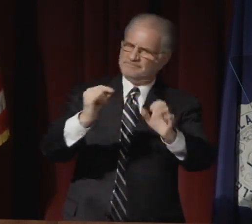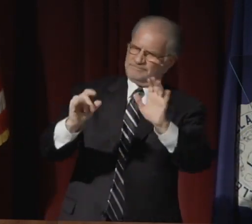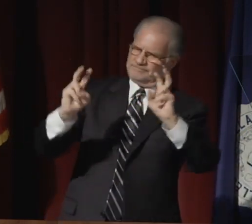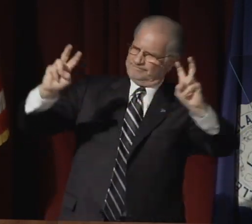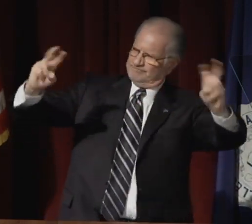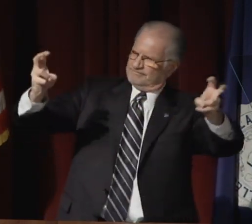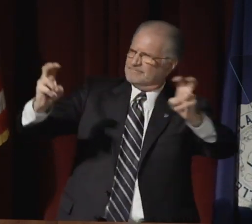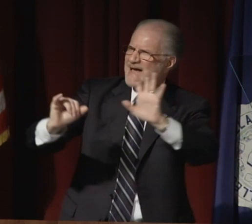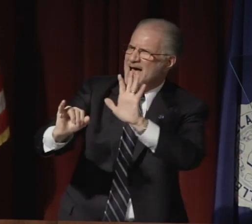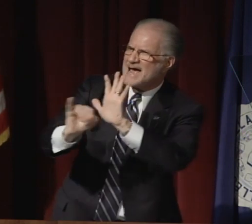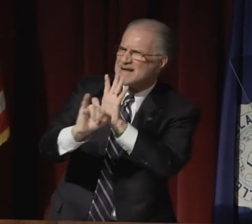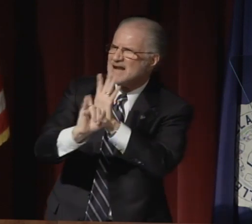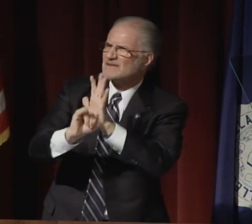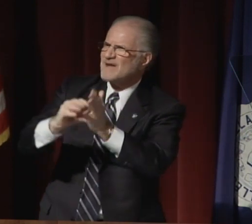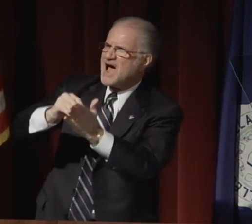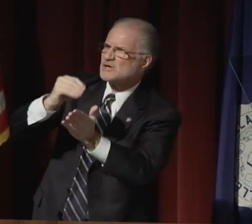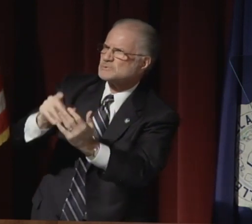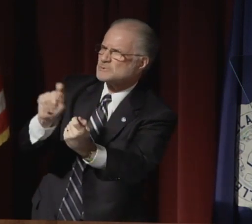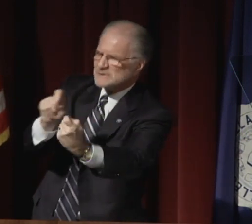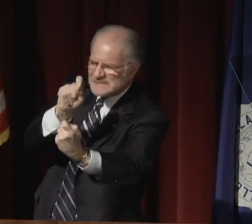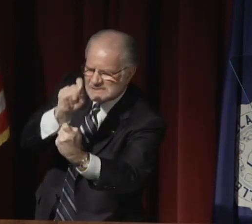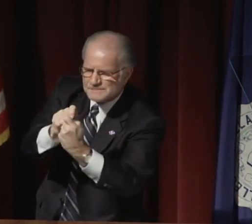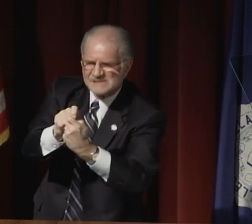Another strategy says: